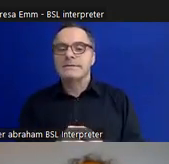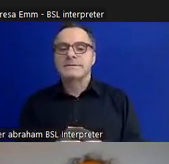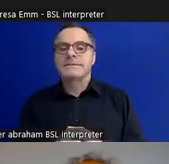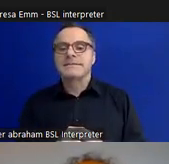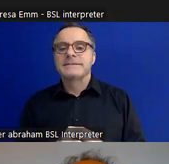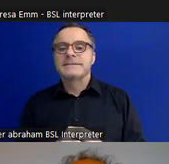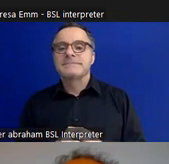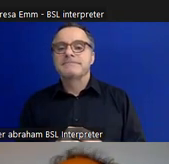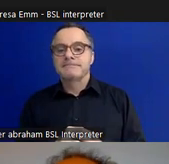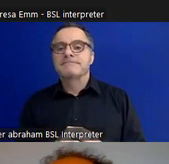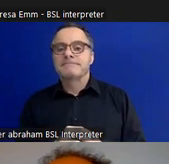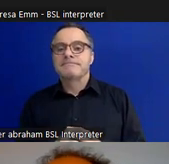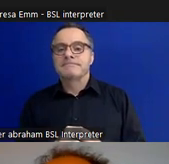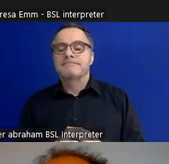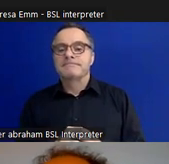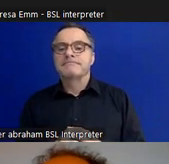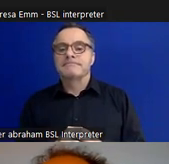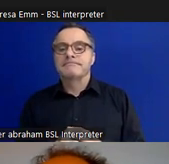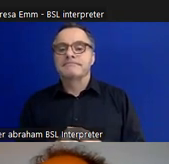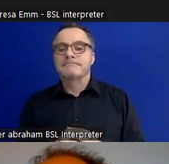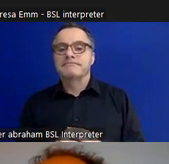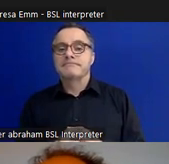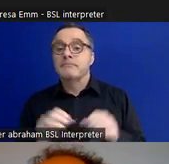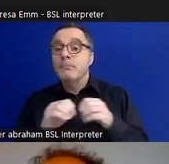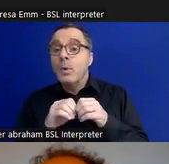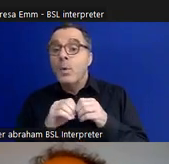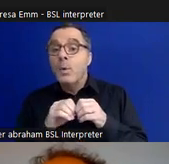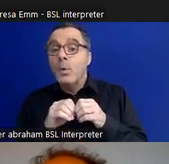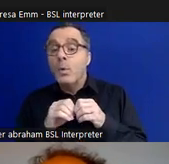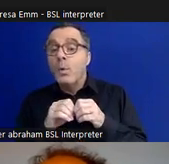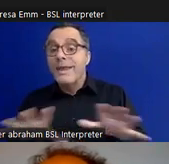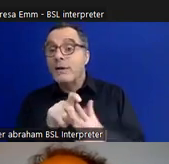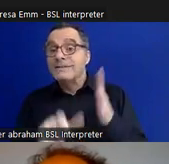you wouldn't really have a disabled people's movement without a Disability Arts Movement